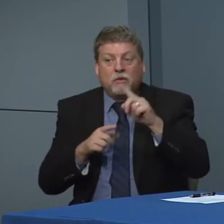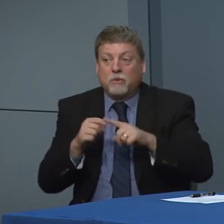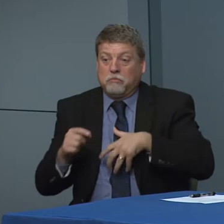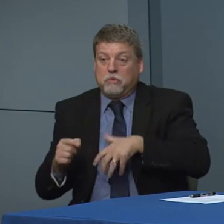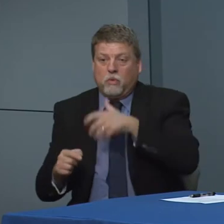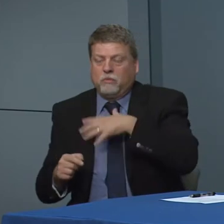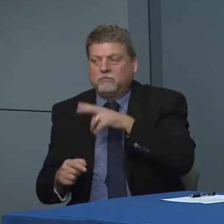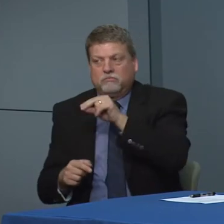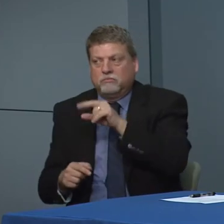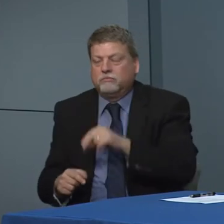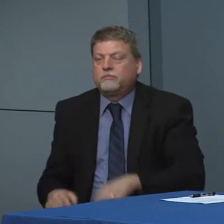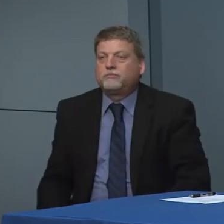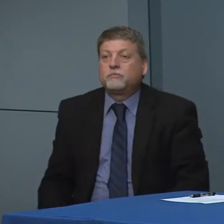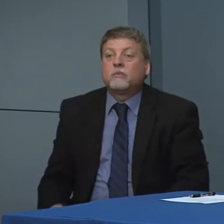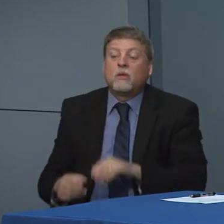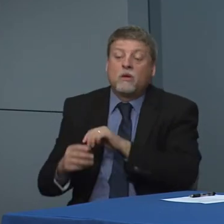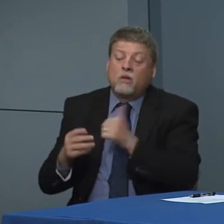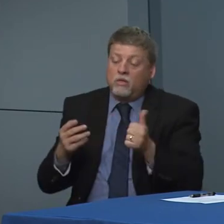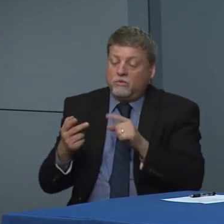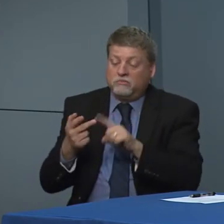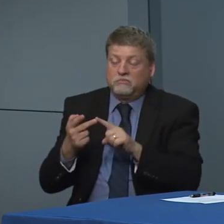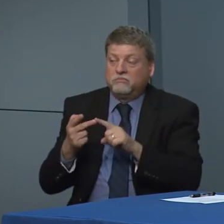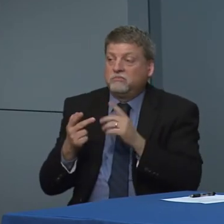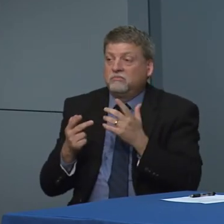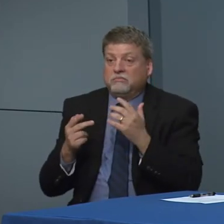women are high risk also to date there's no data to show